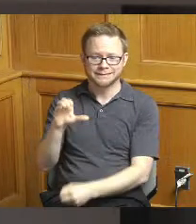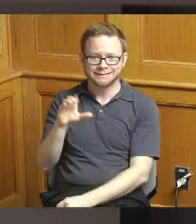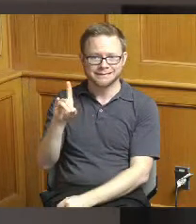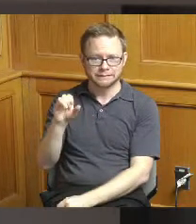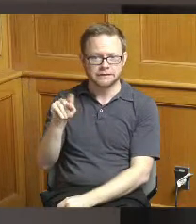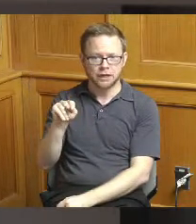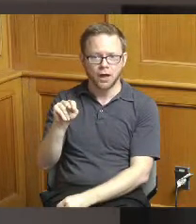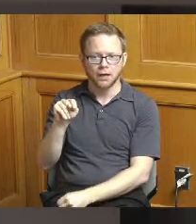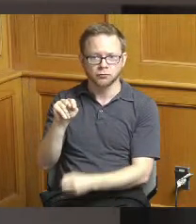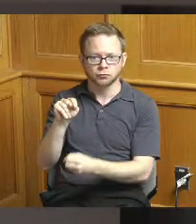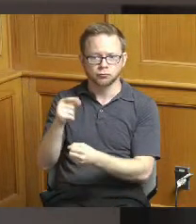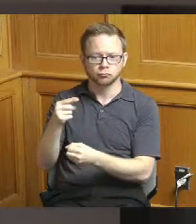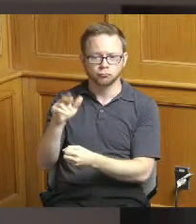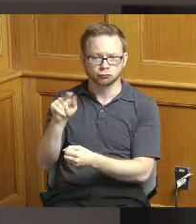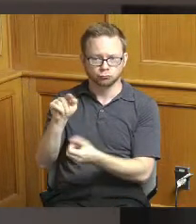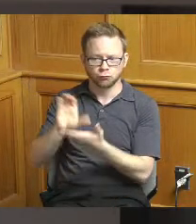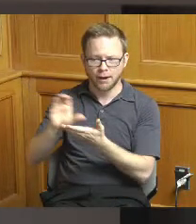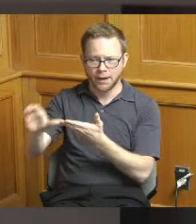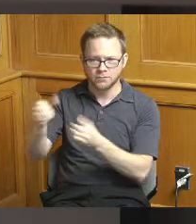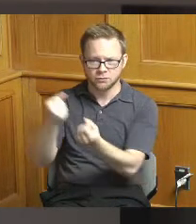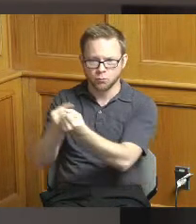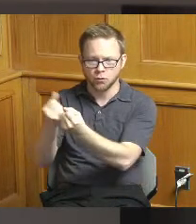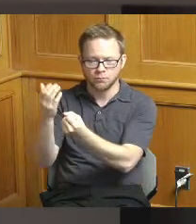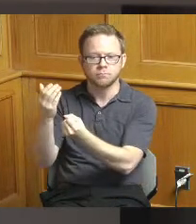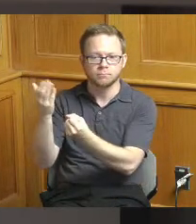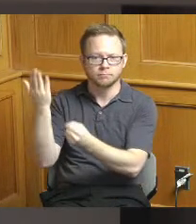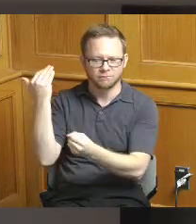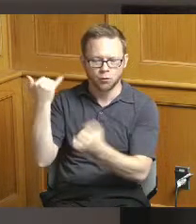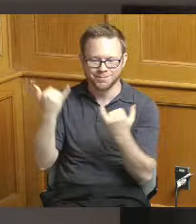but we're looking to kind of push the project even further towards the finish line with with